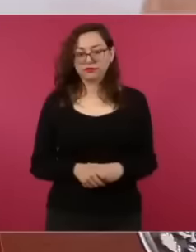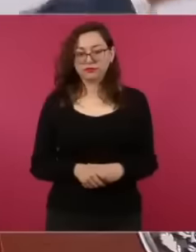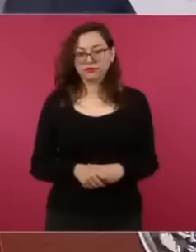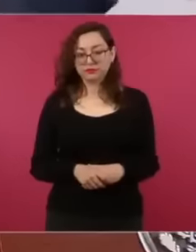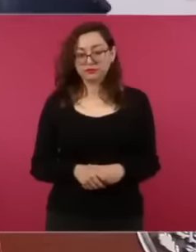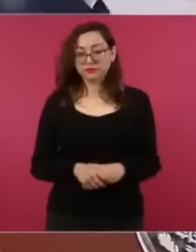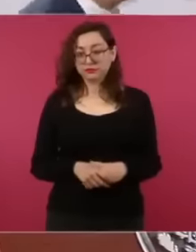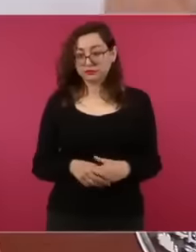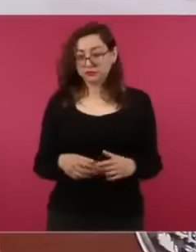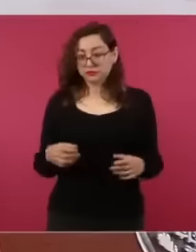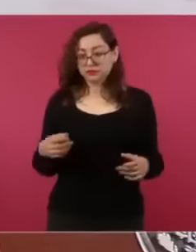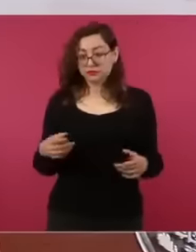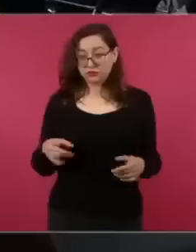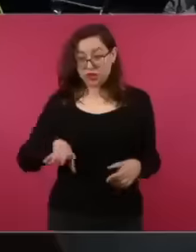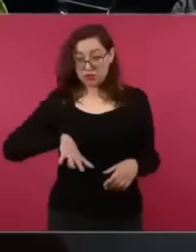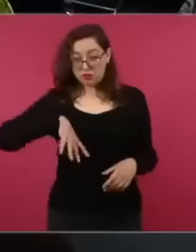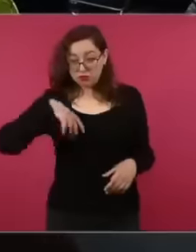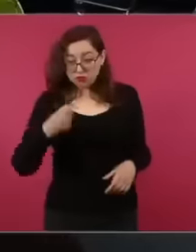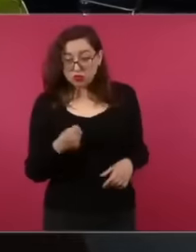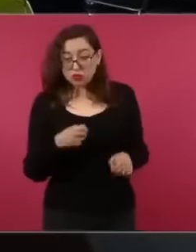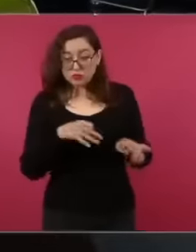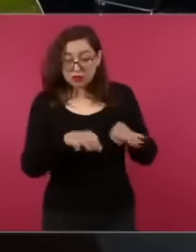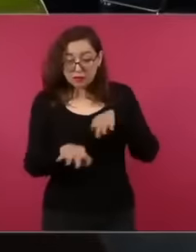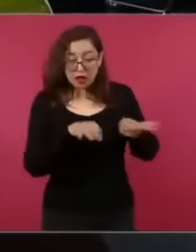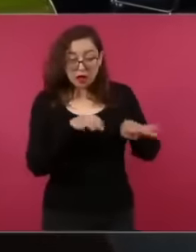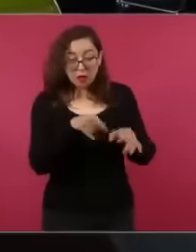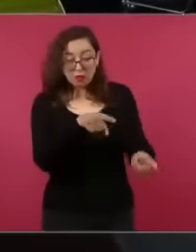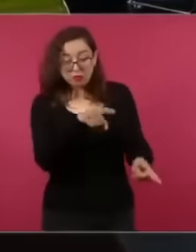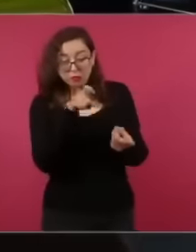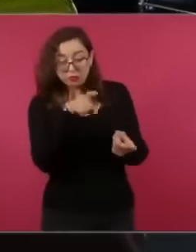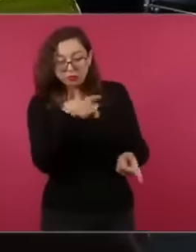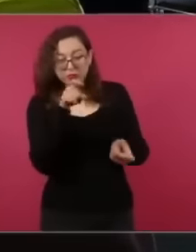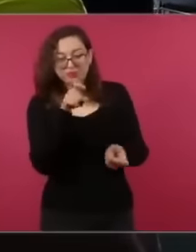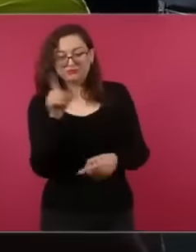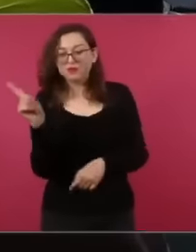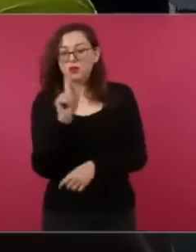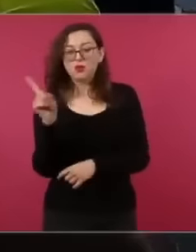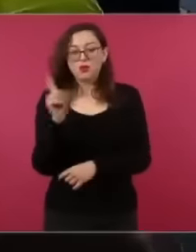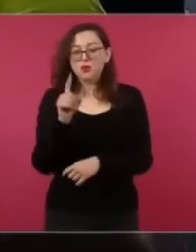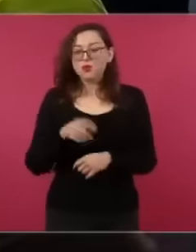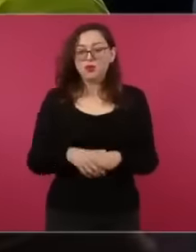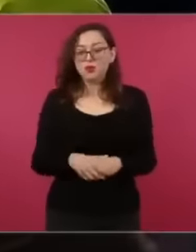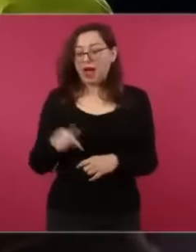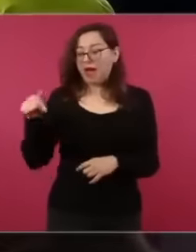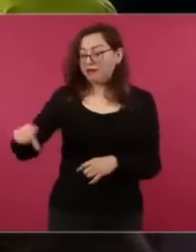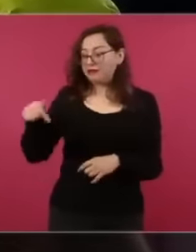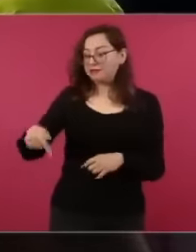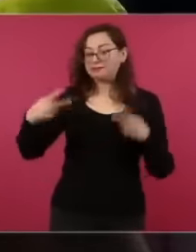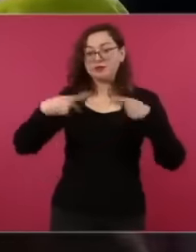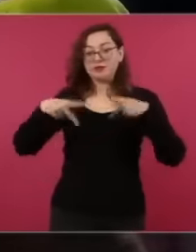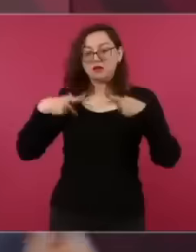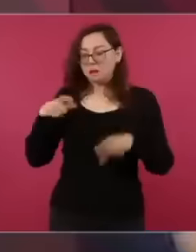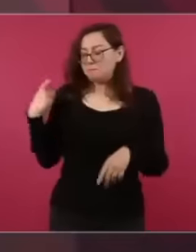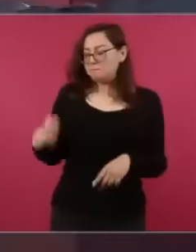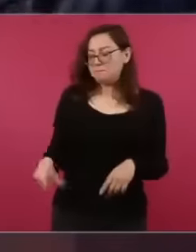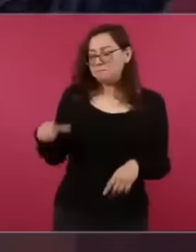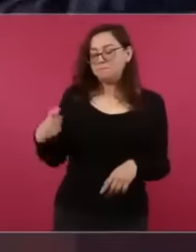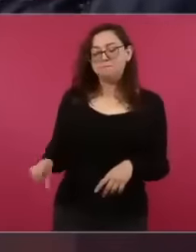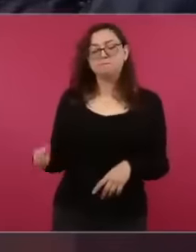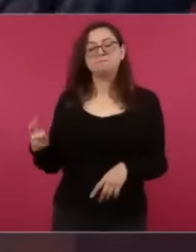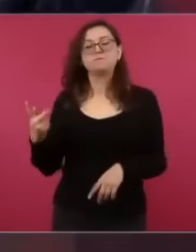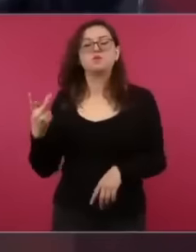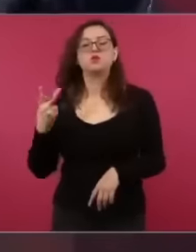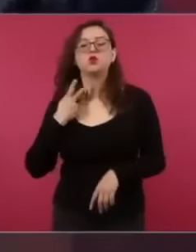corruption under the protection of